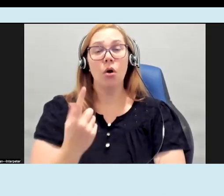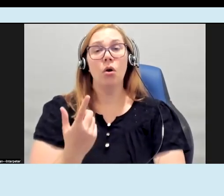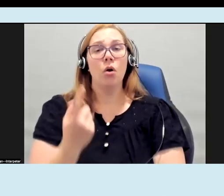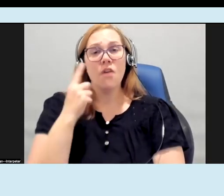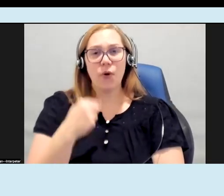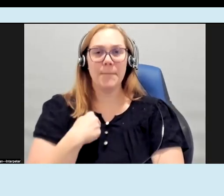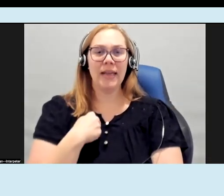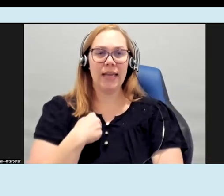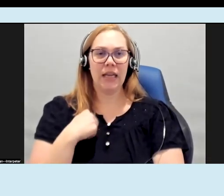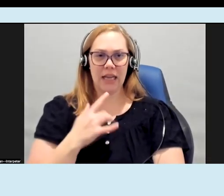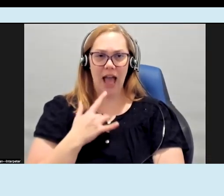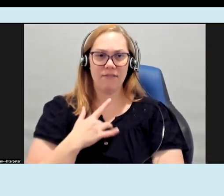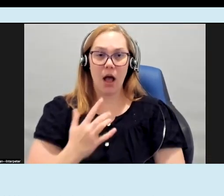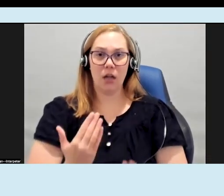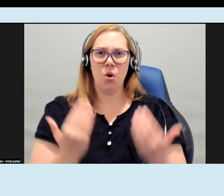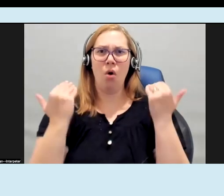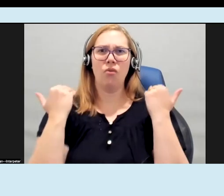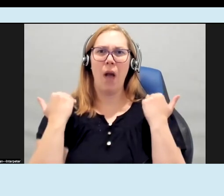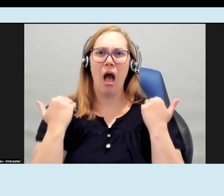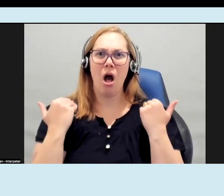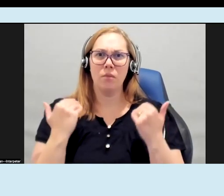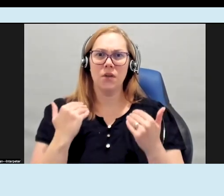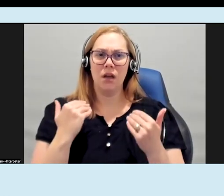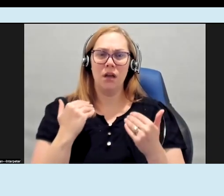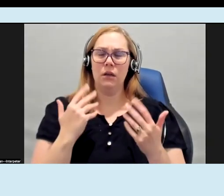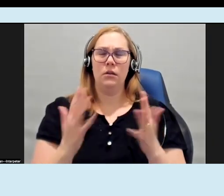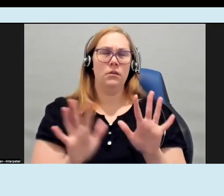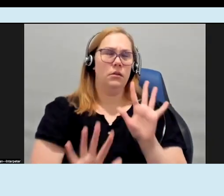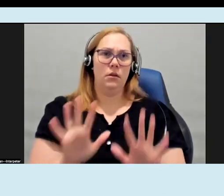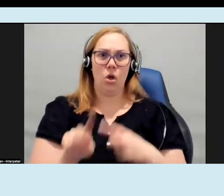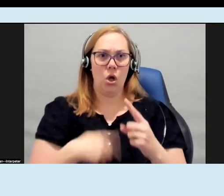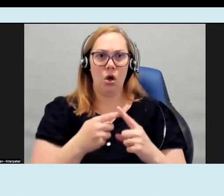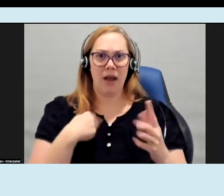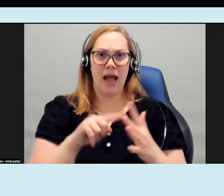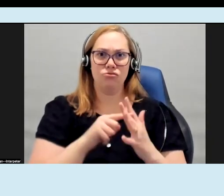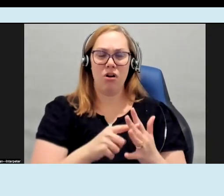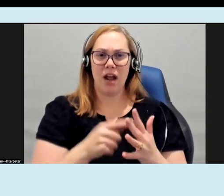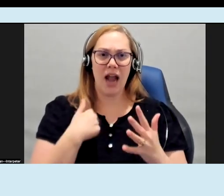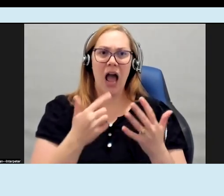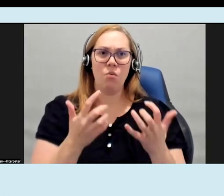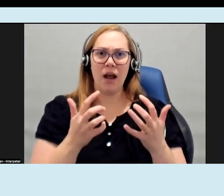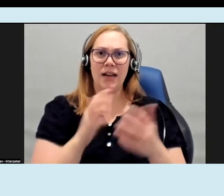I felt kind of overwhelmed when I was starting out to try and like make it perfect all at once